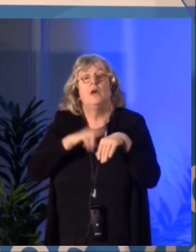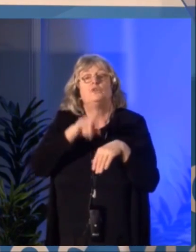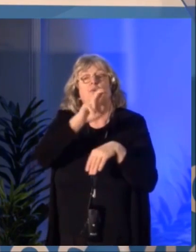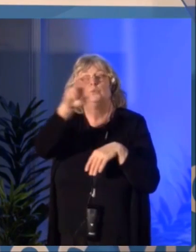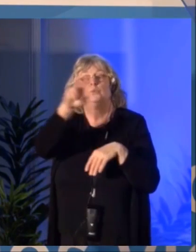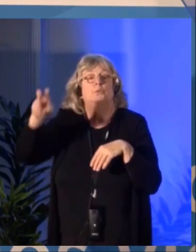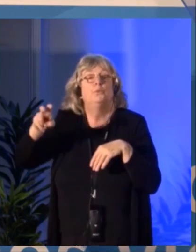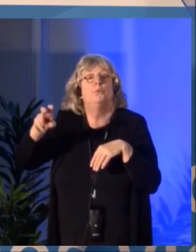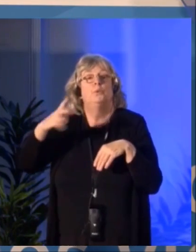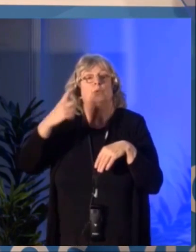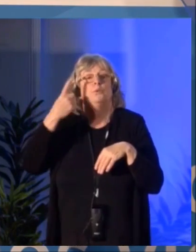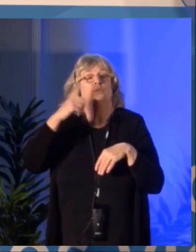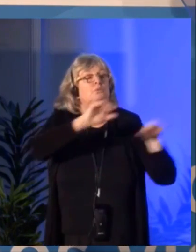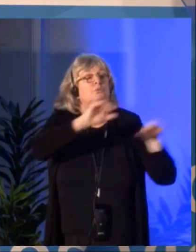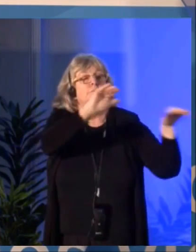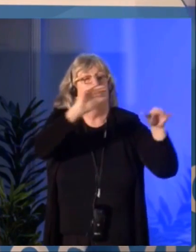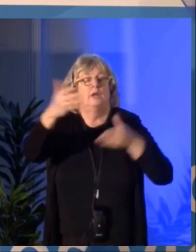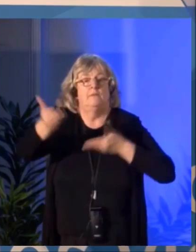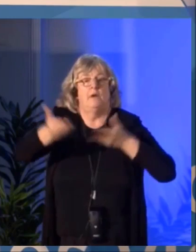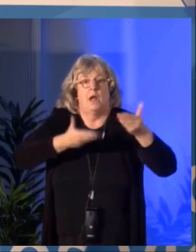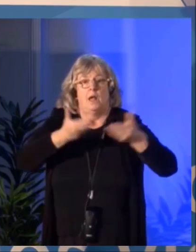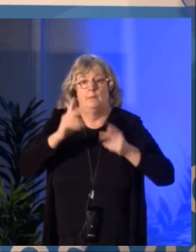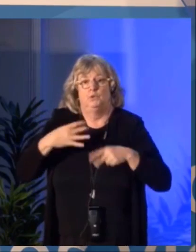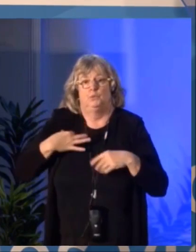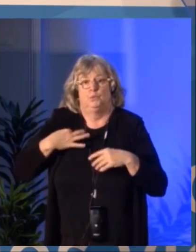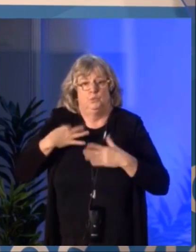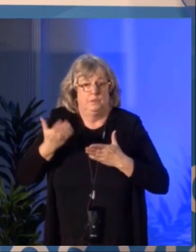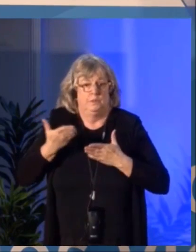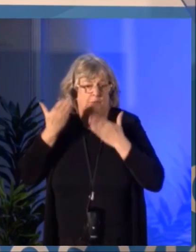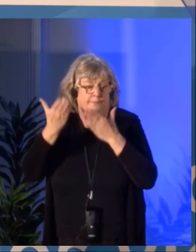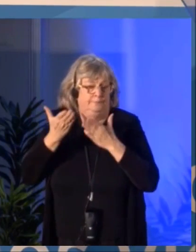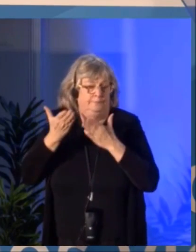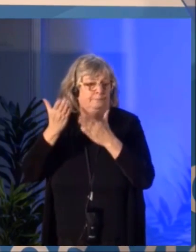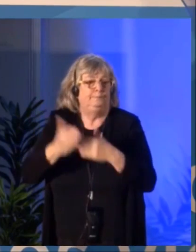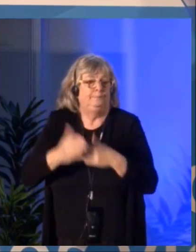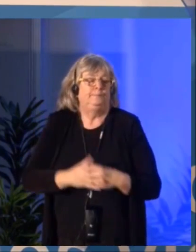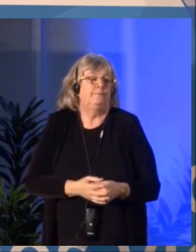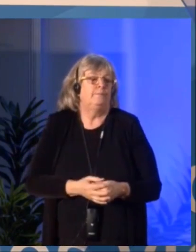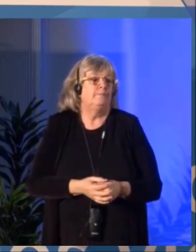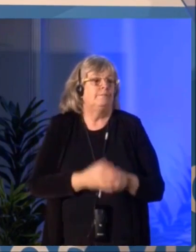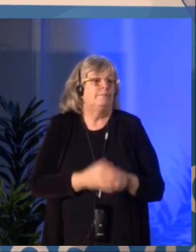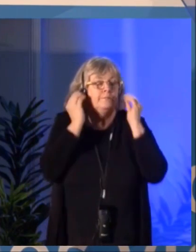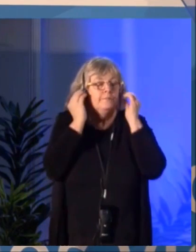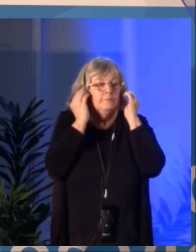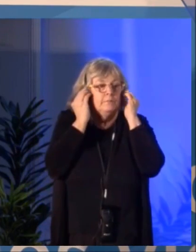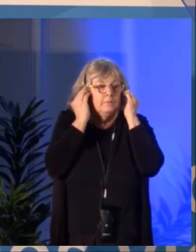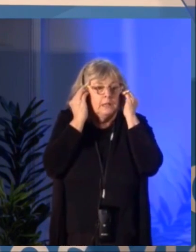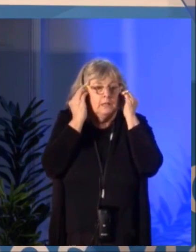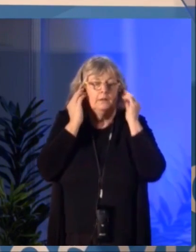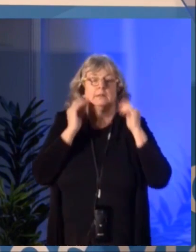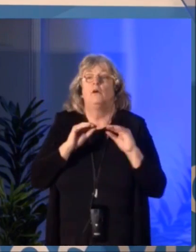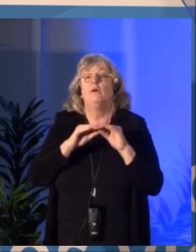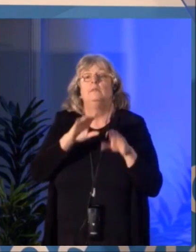to that summit will be digital natives. Digital philosophers and experts in digital technologies will be